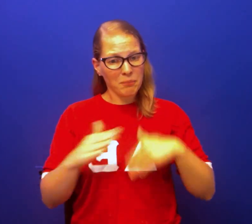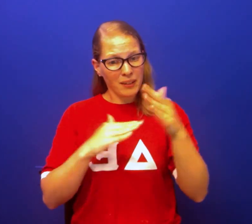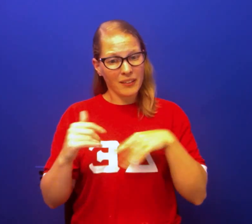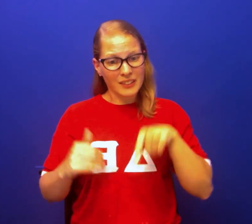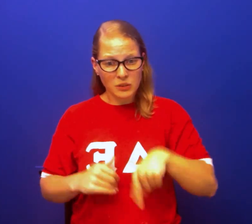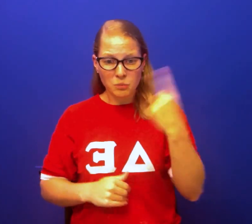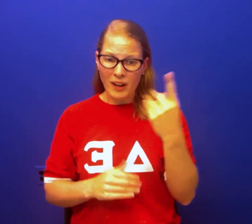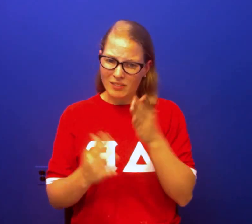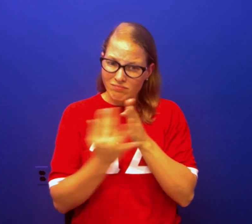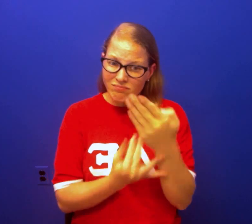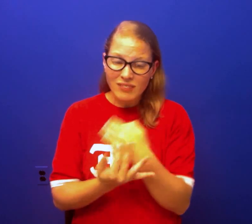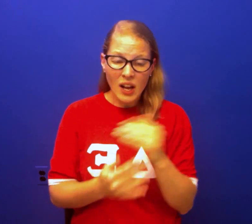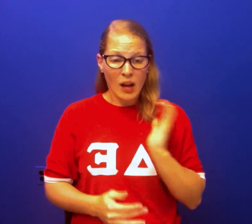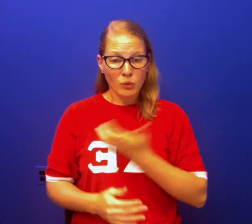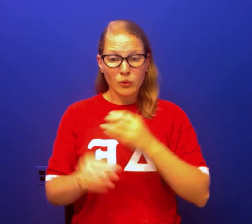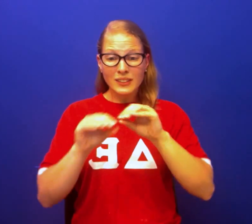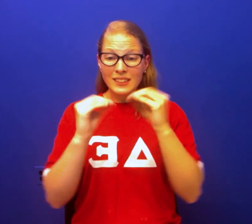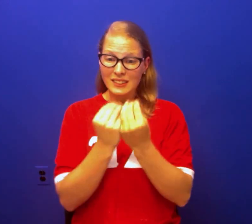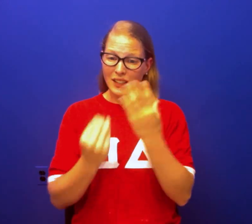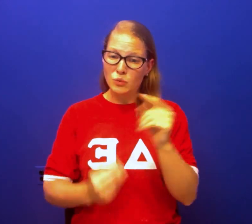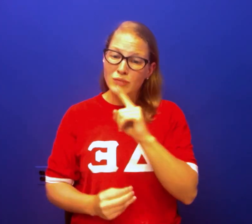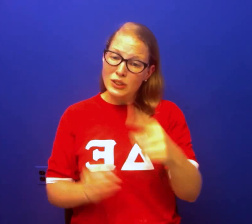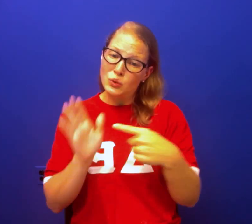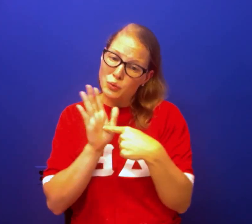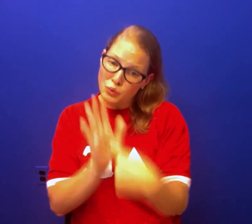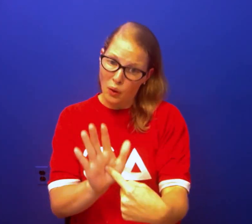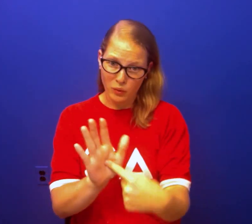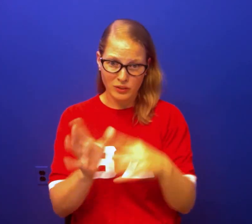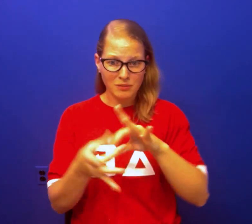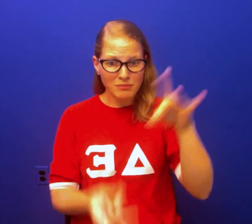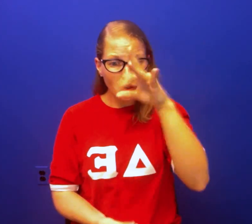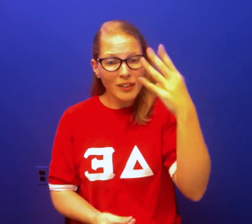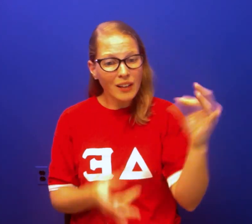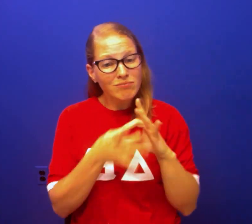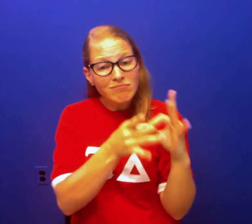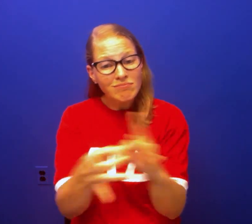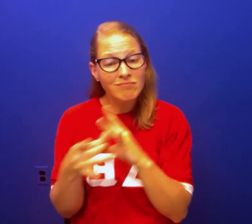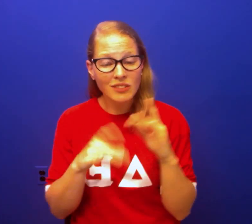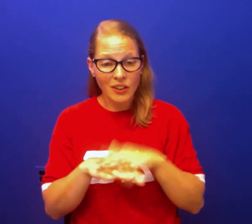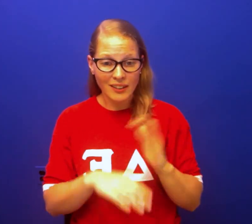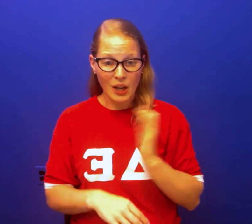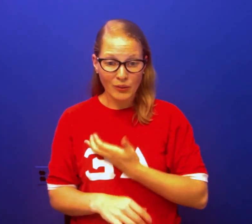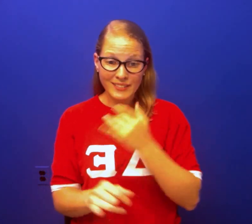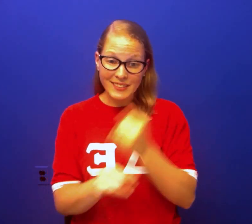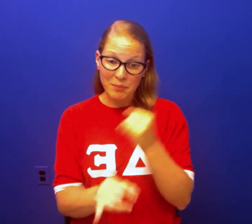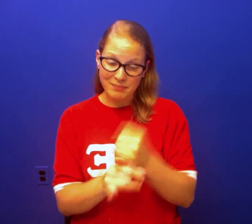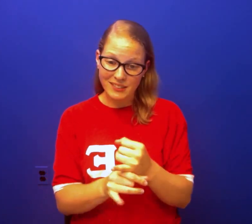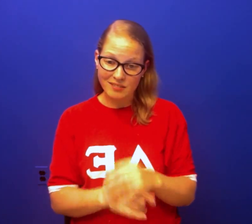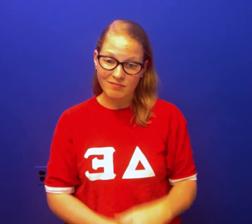build this with one another throughout our organizations and truly show spirit and united on our campus.